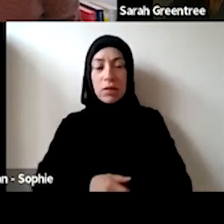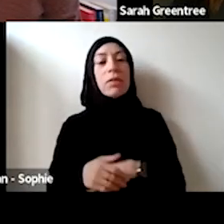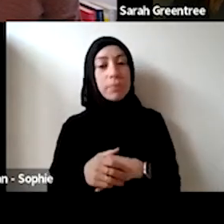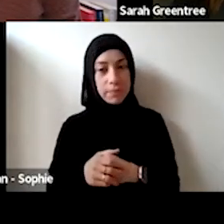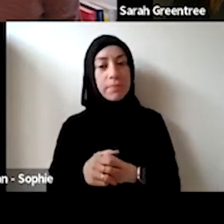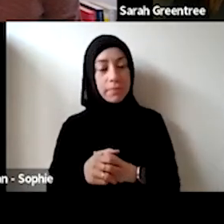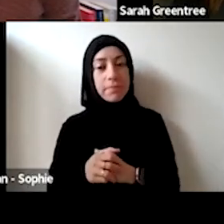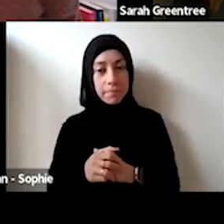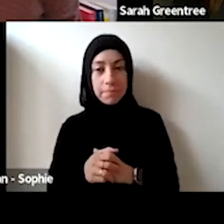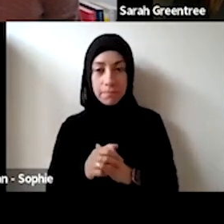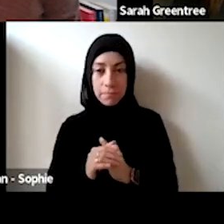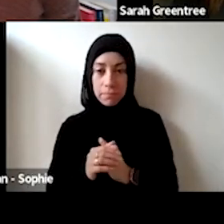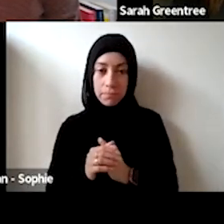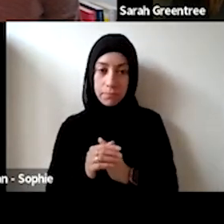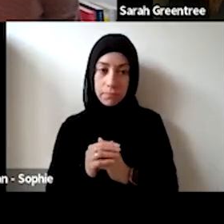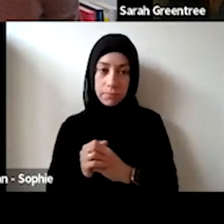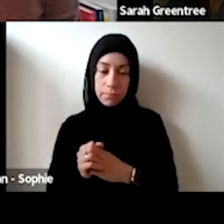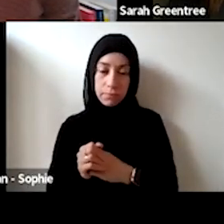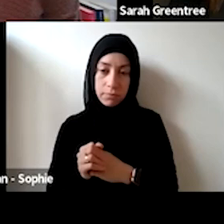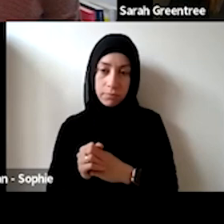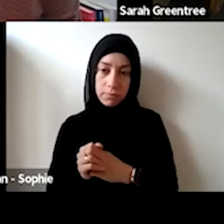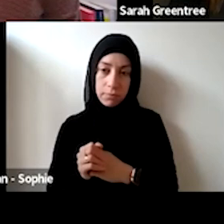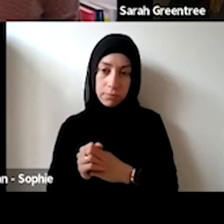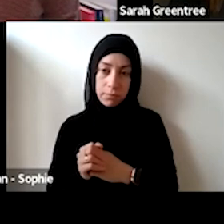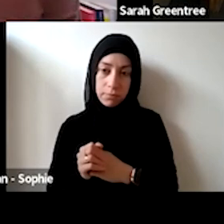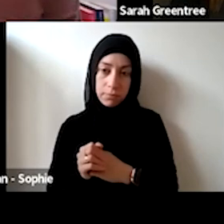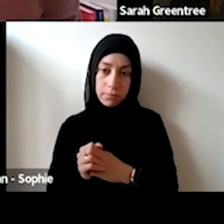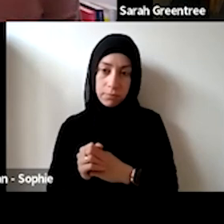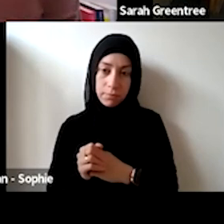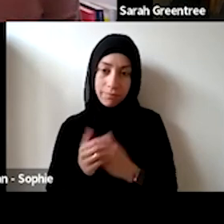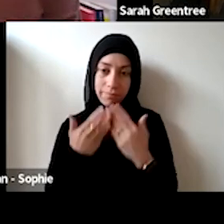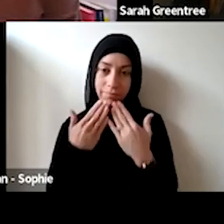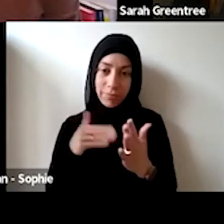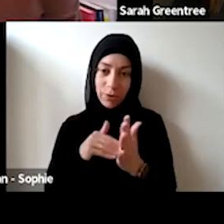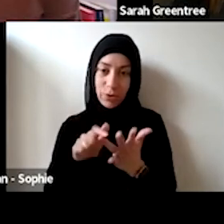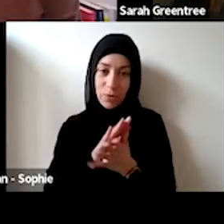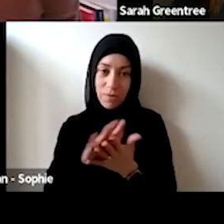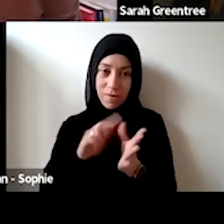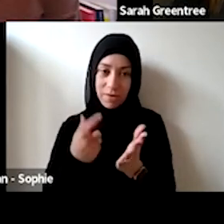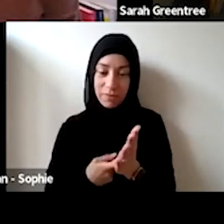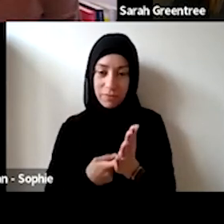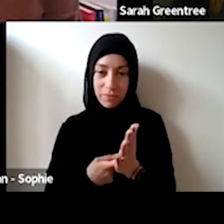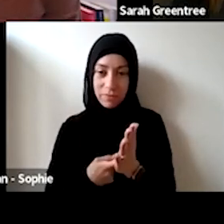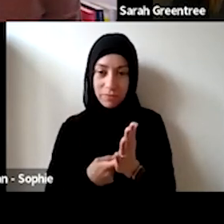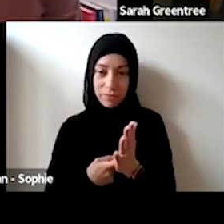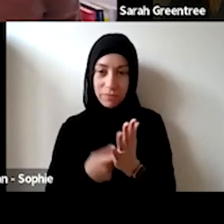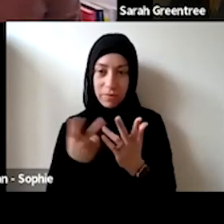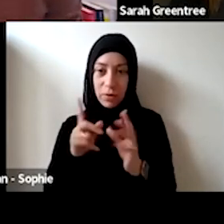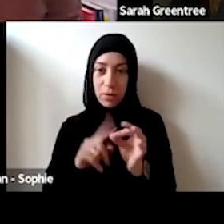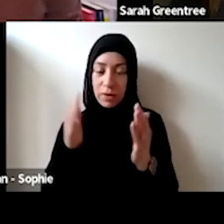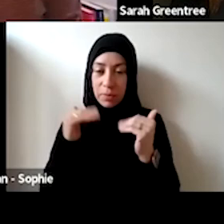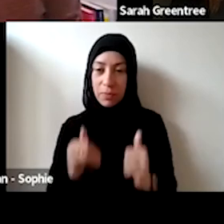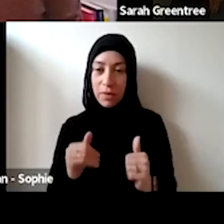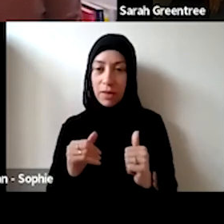Thanks. I'm Benjamin asked a question about what the funding support infrastructures deliver